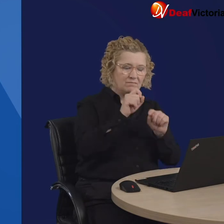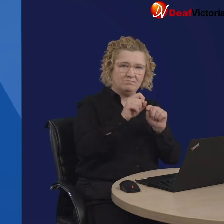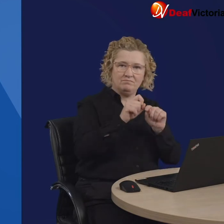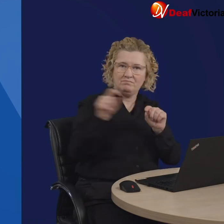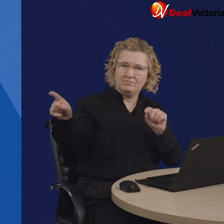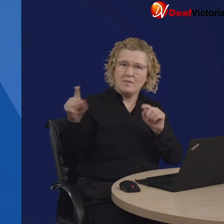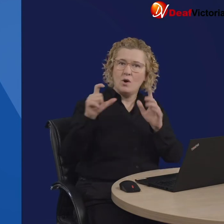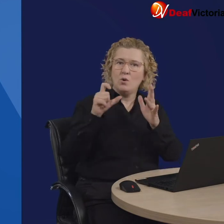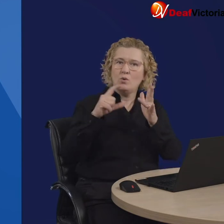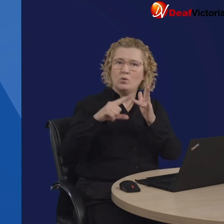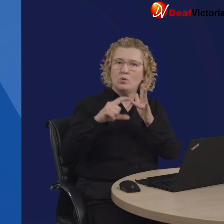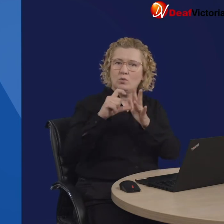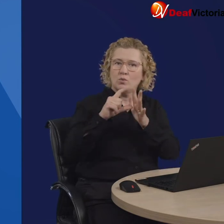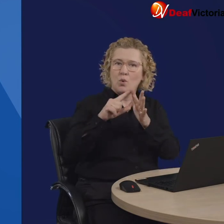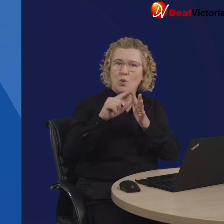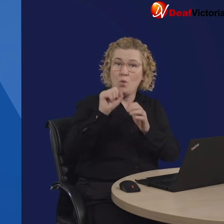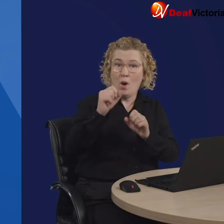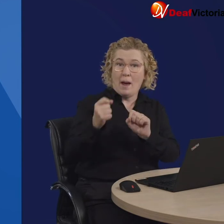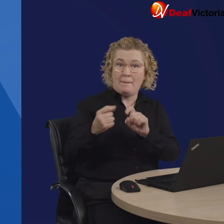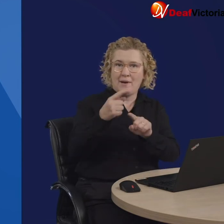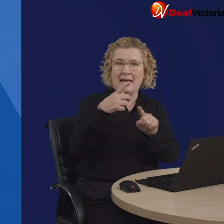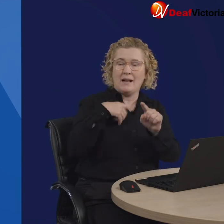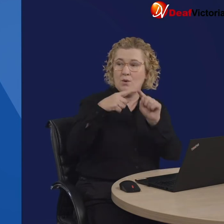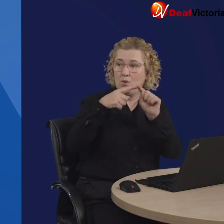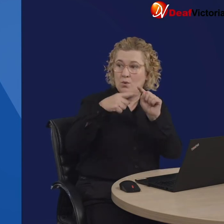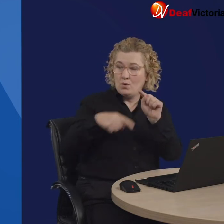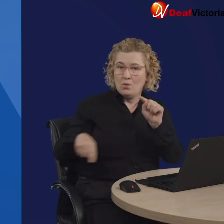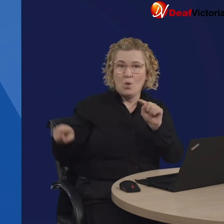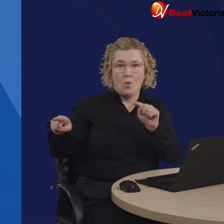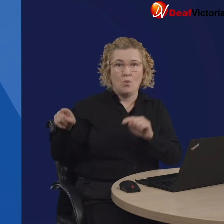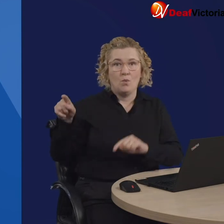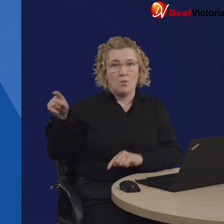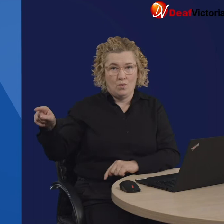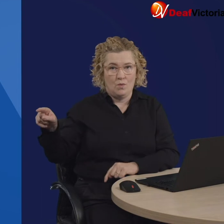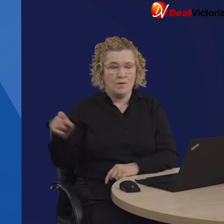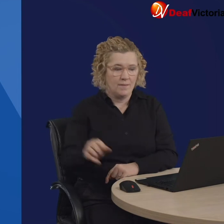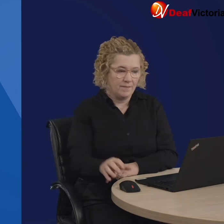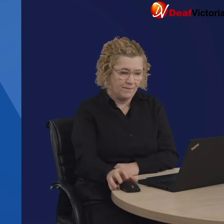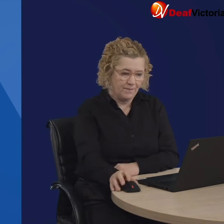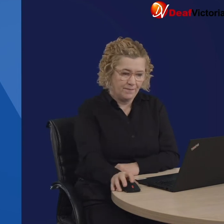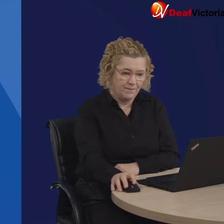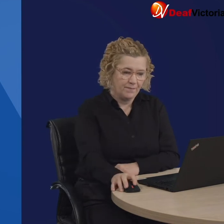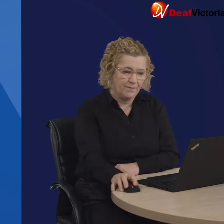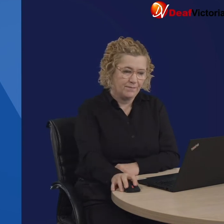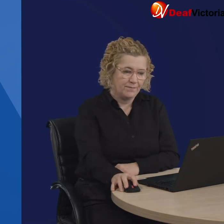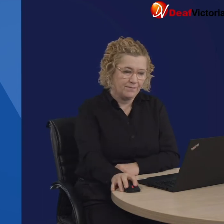The system will send a verification code to your email.